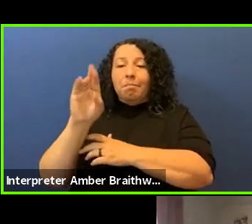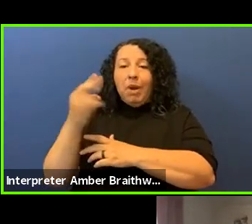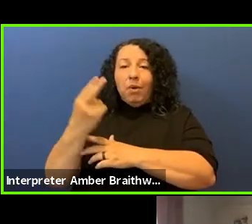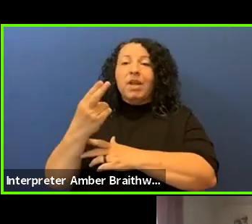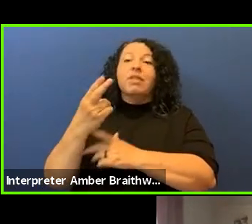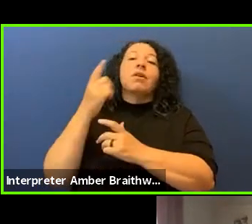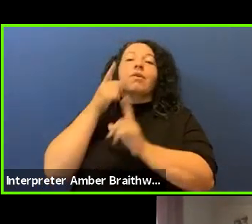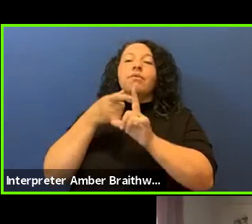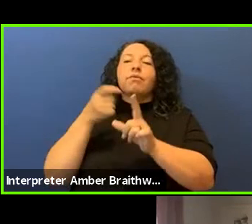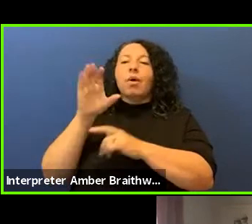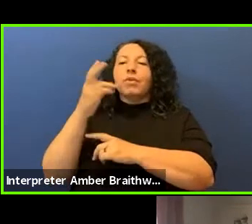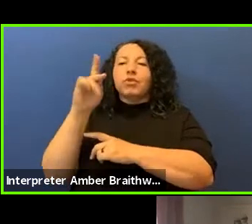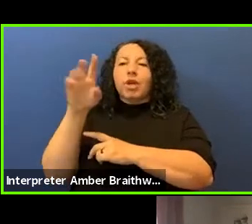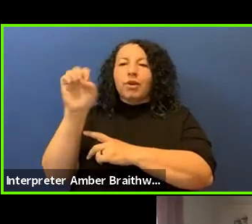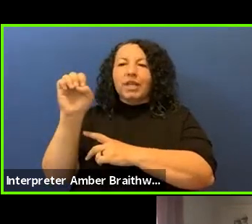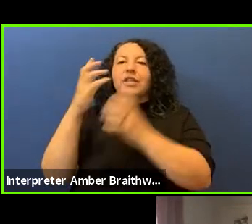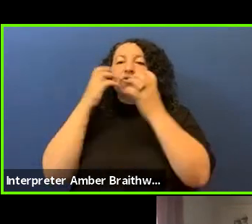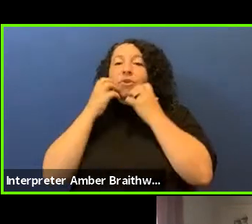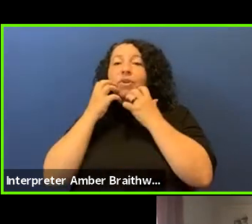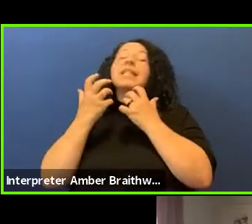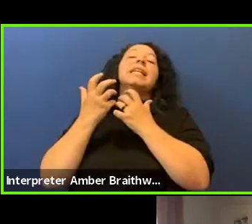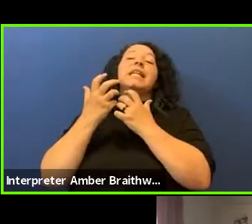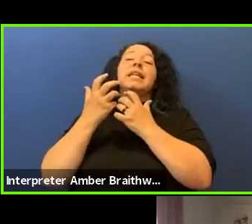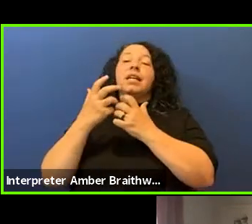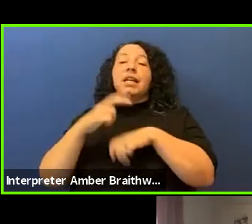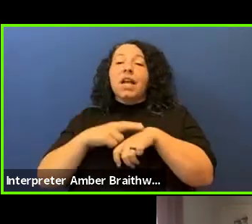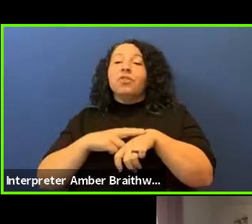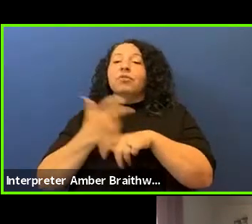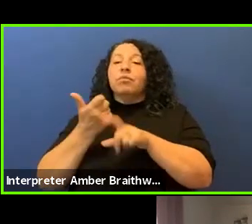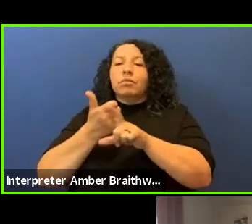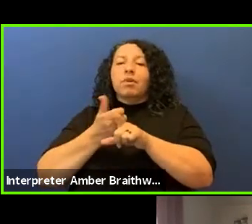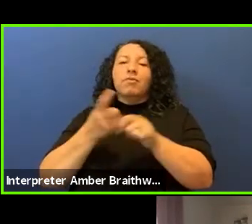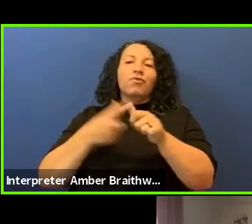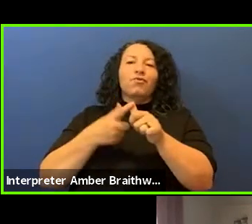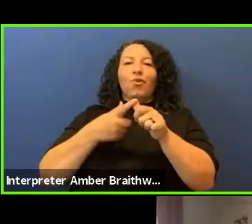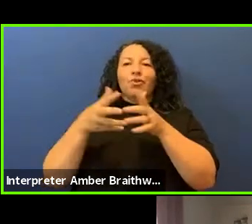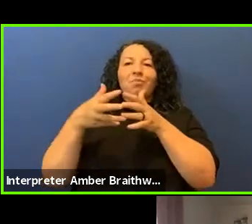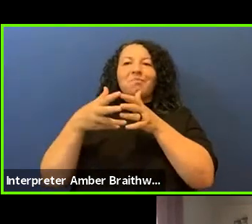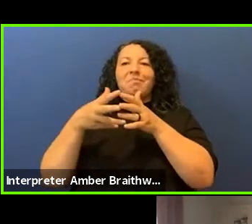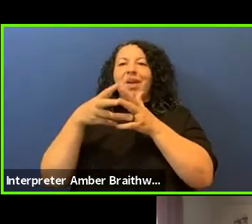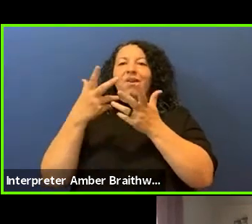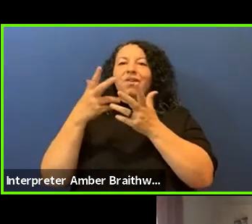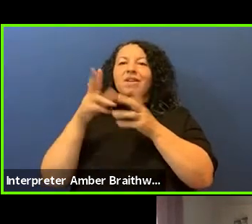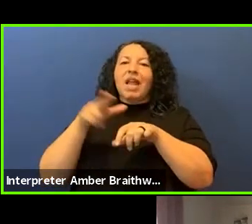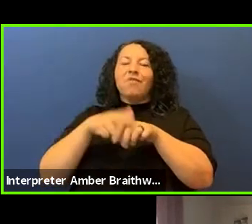editor of First American Art Magazine and an art writer, critic, visual artist,